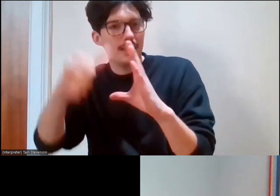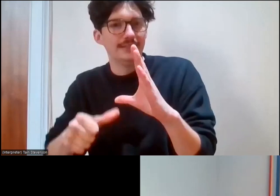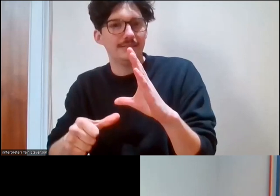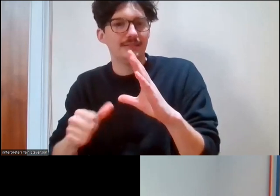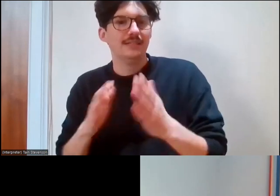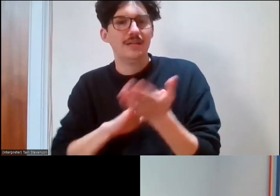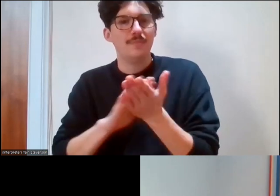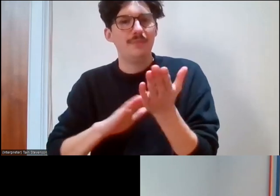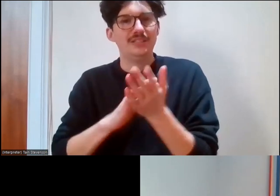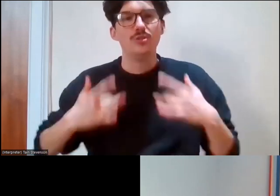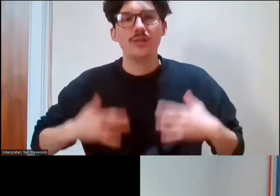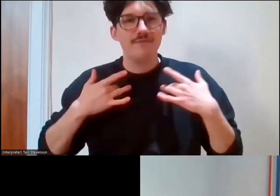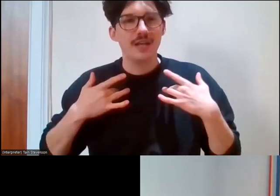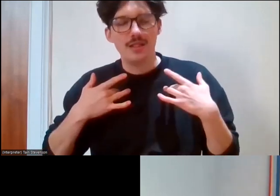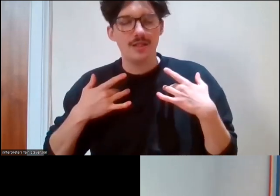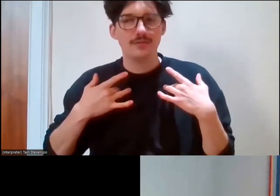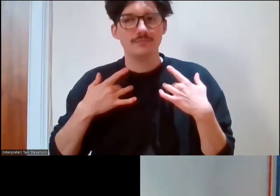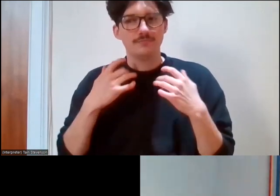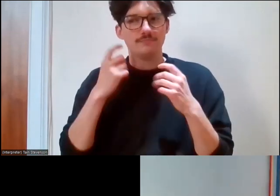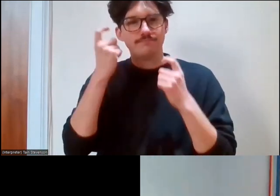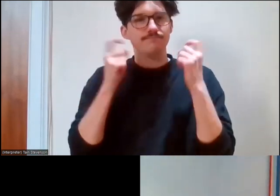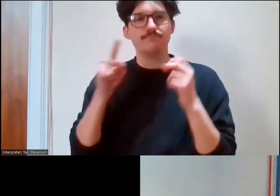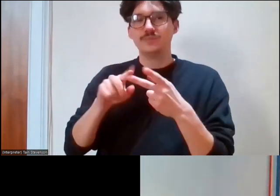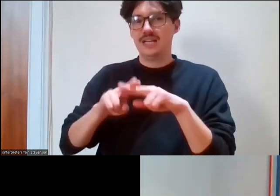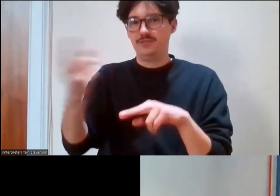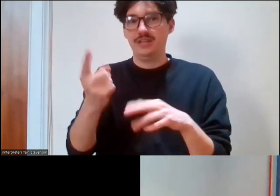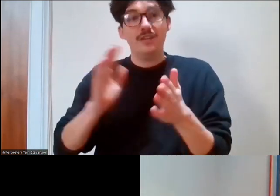sense of whether you're enjoying the event or not, as the speakers go through, sometimes quite hard